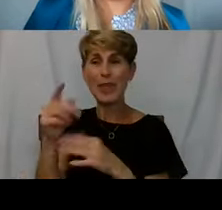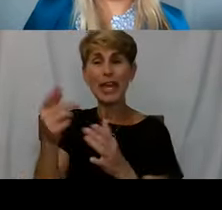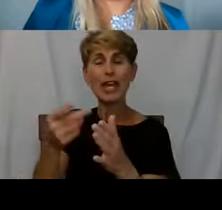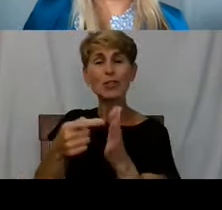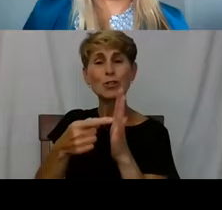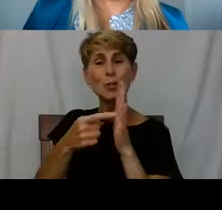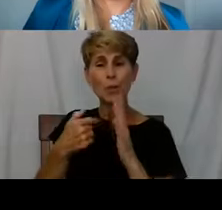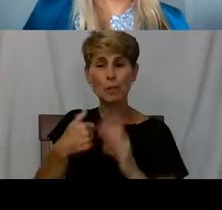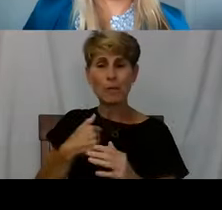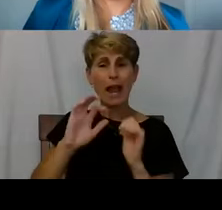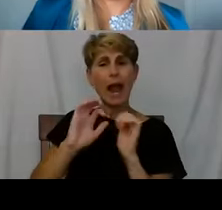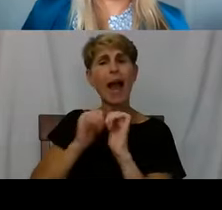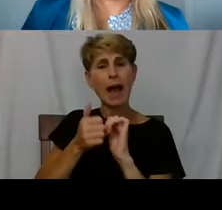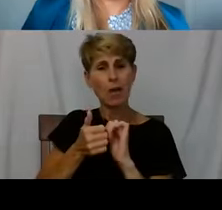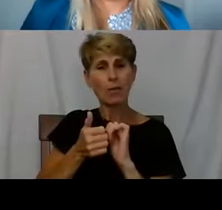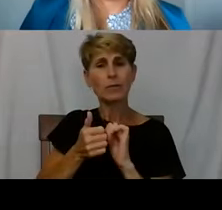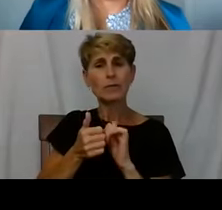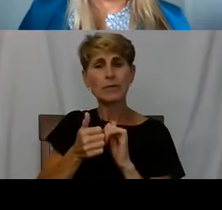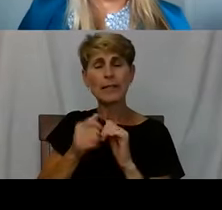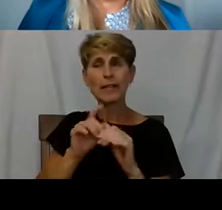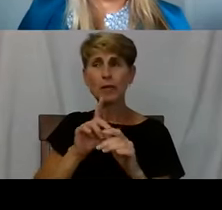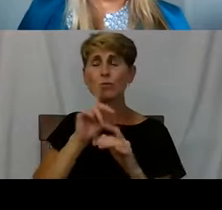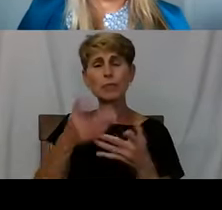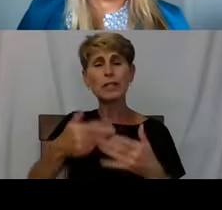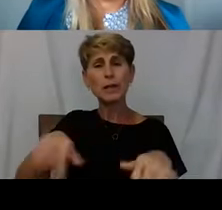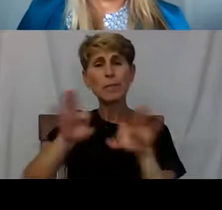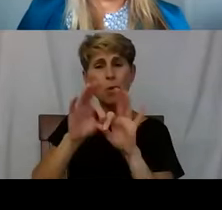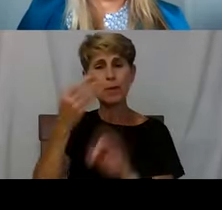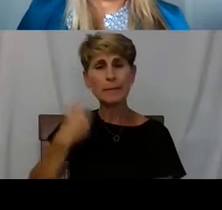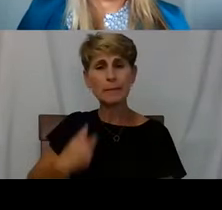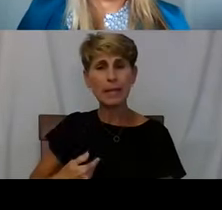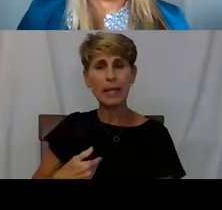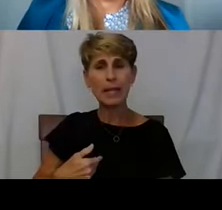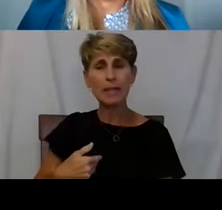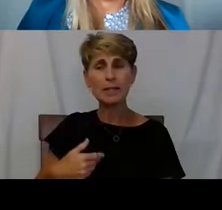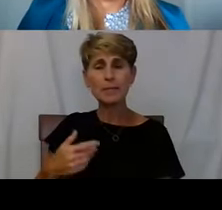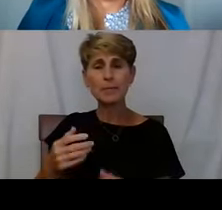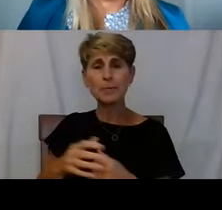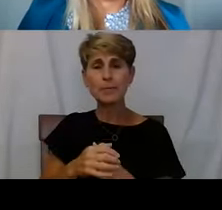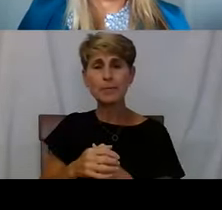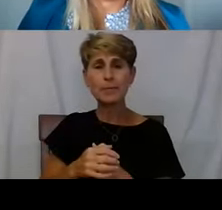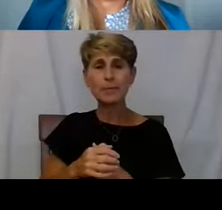And that was really important to me 'cause if they didn't then I just undo it. 'Cause I've done that before